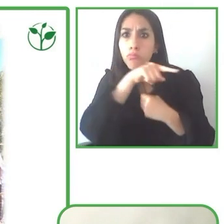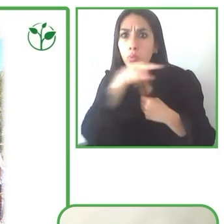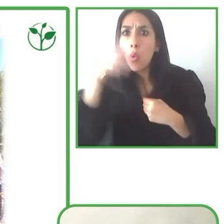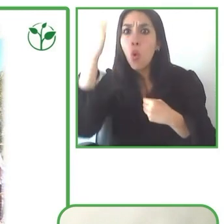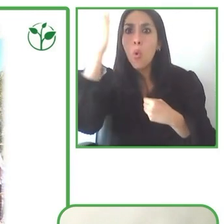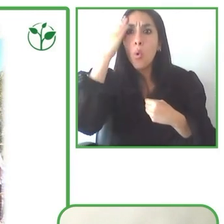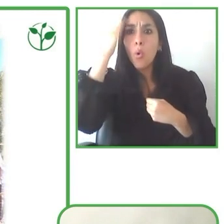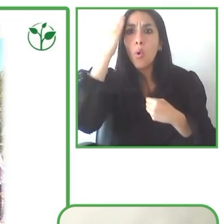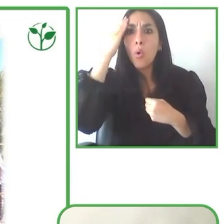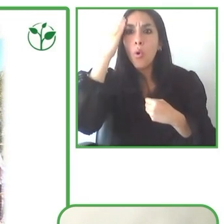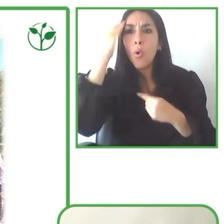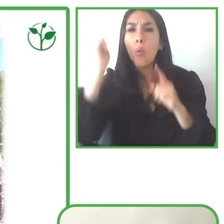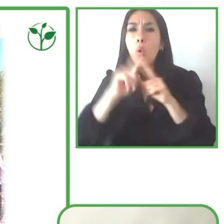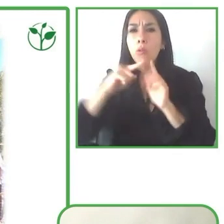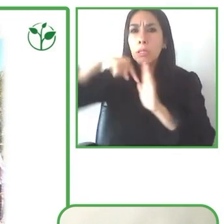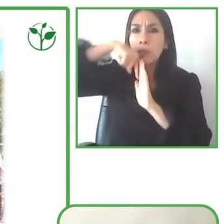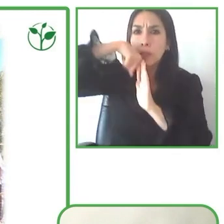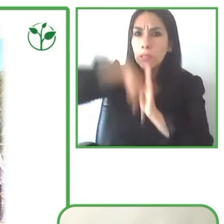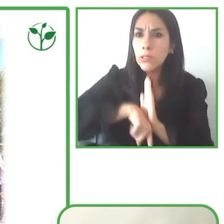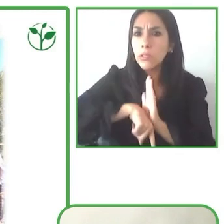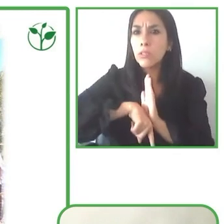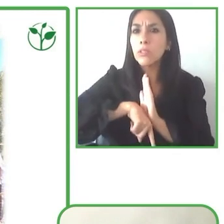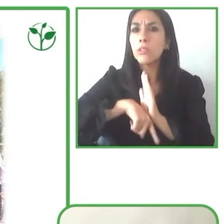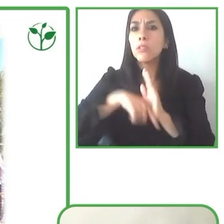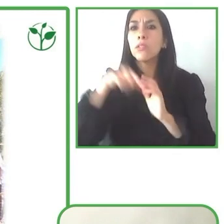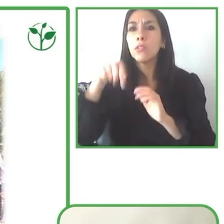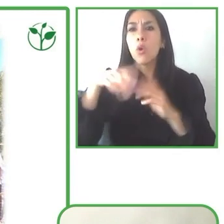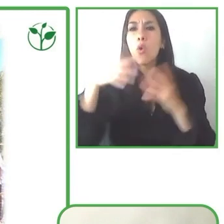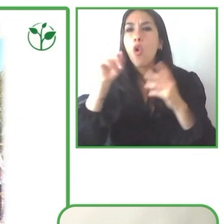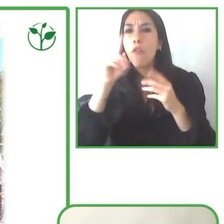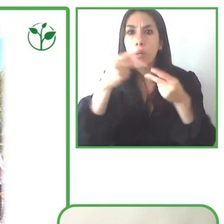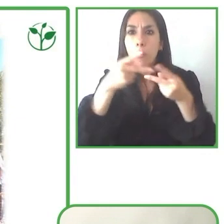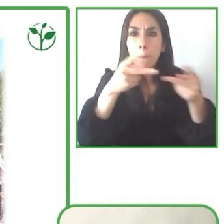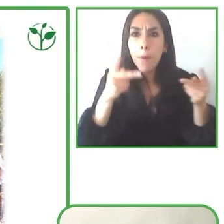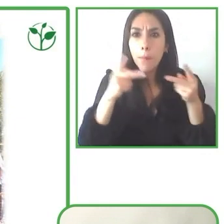knowledge of the destination and the requirements of each client